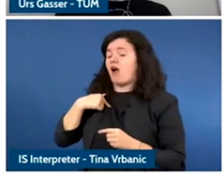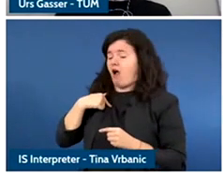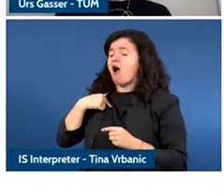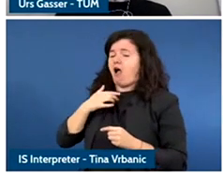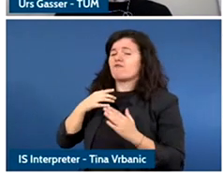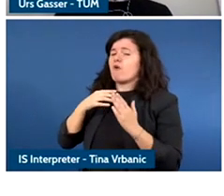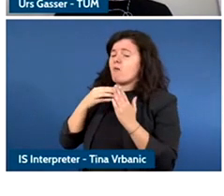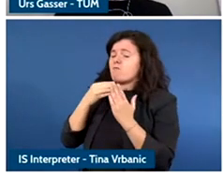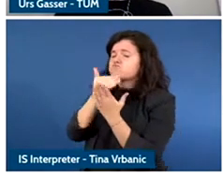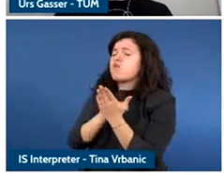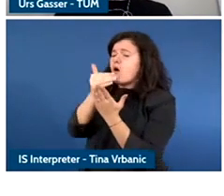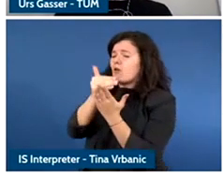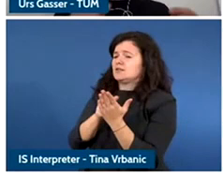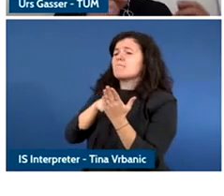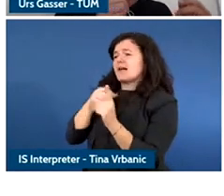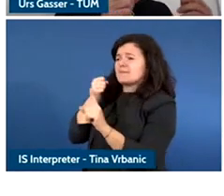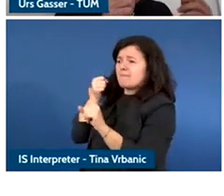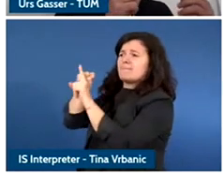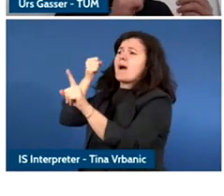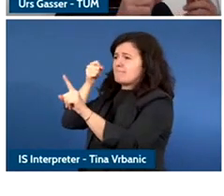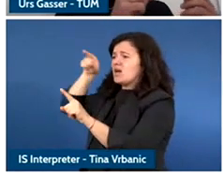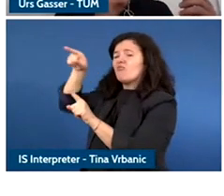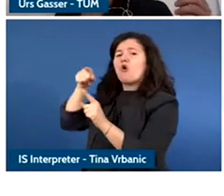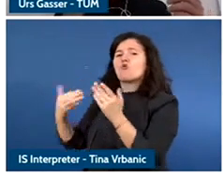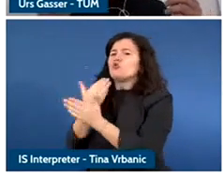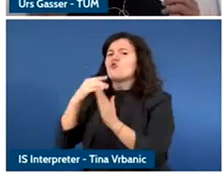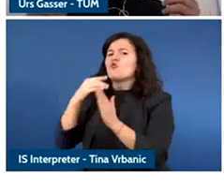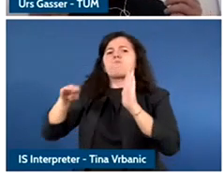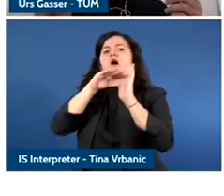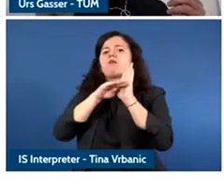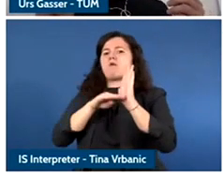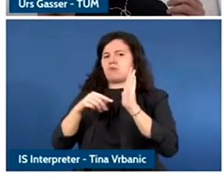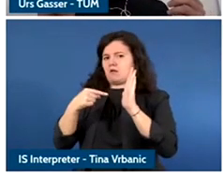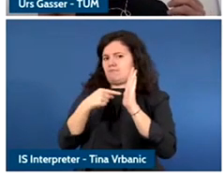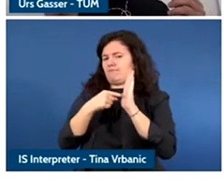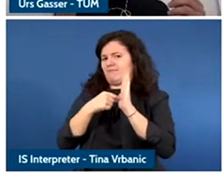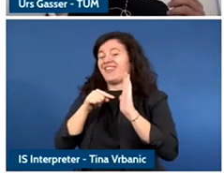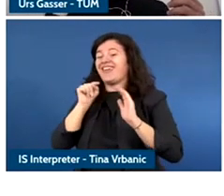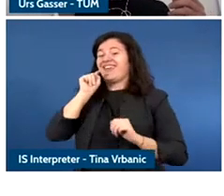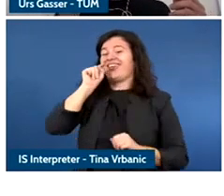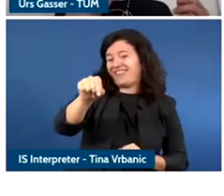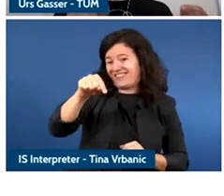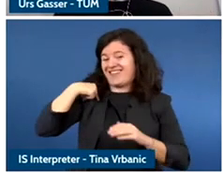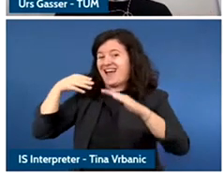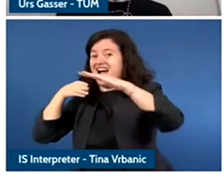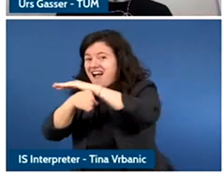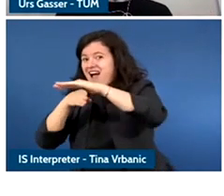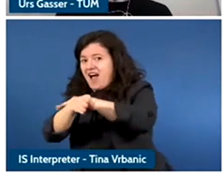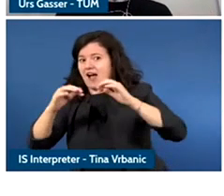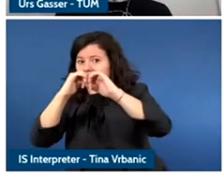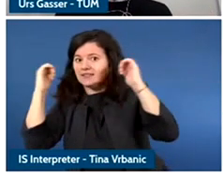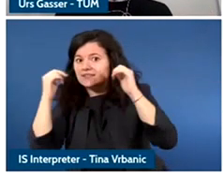hard about these research policy making interface and its risk whole set of hard